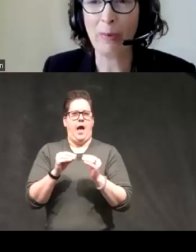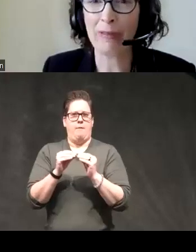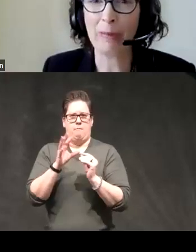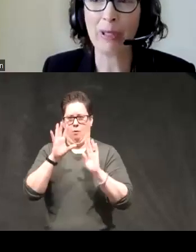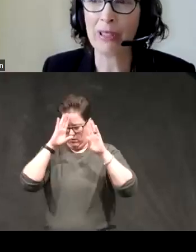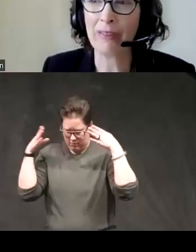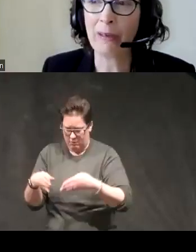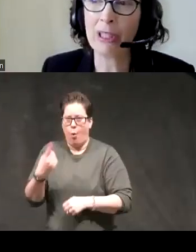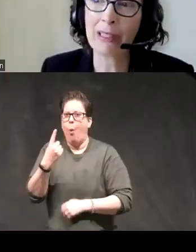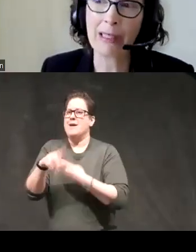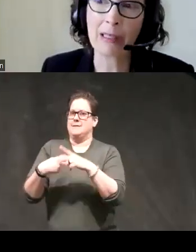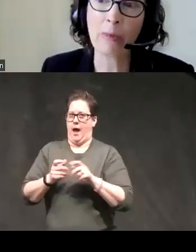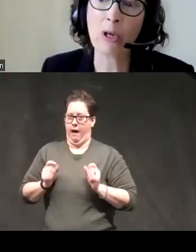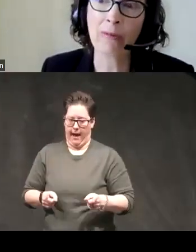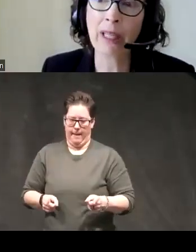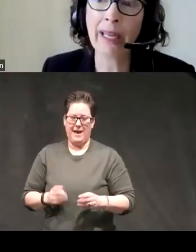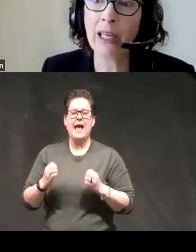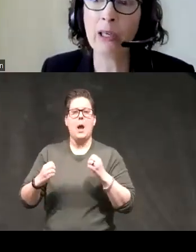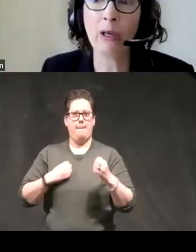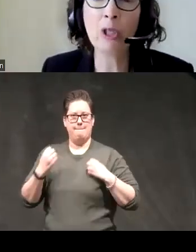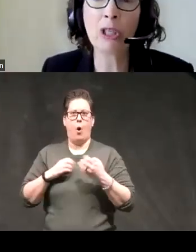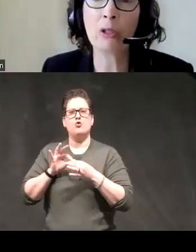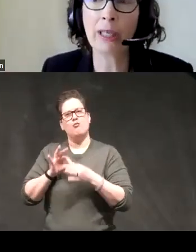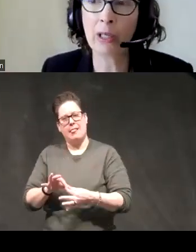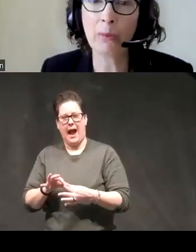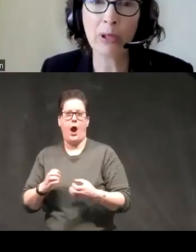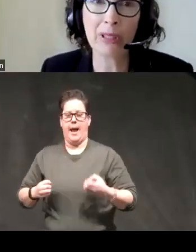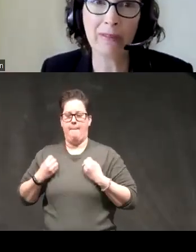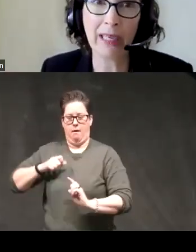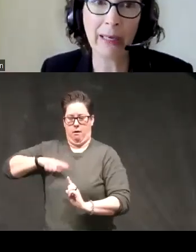form of impulsivity which is this emotion related or emotion triggered impulsivity